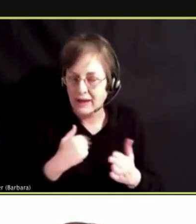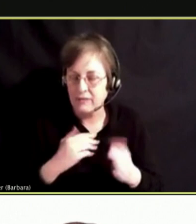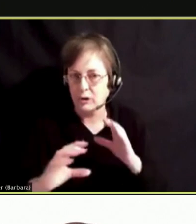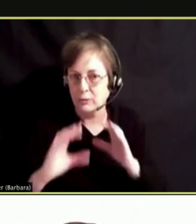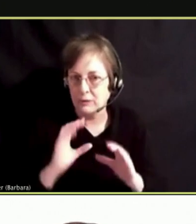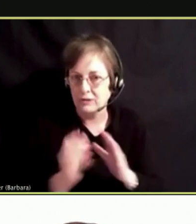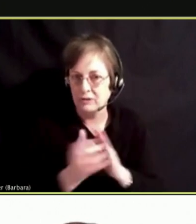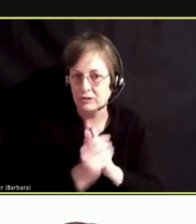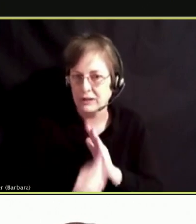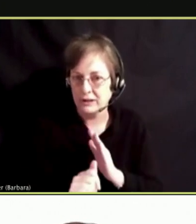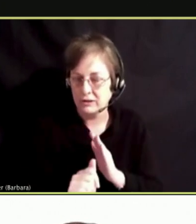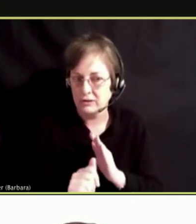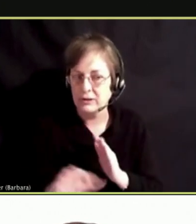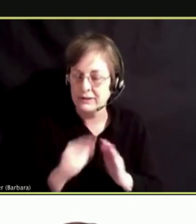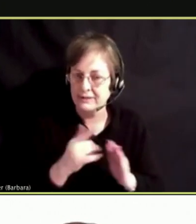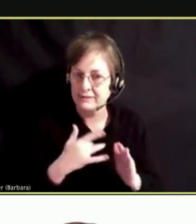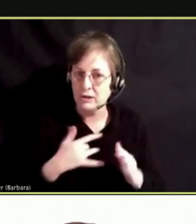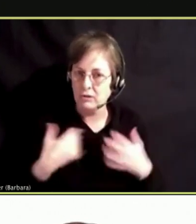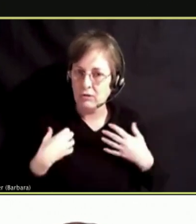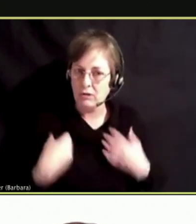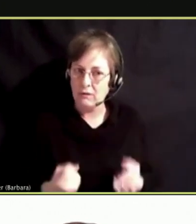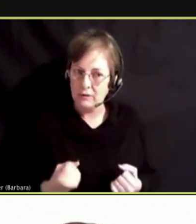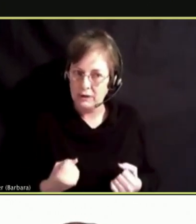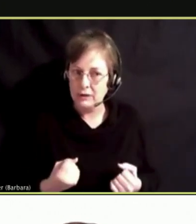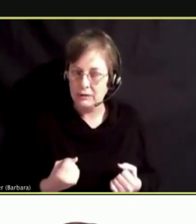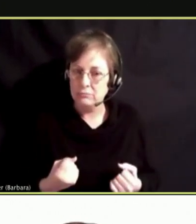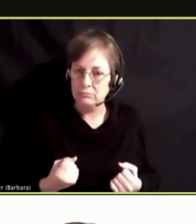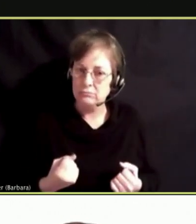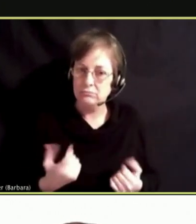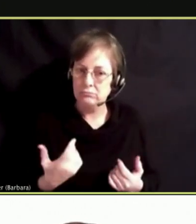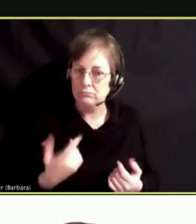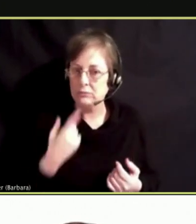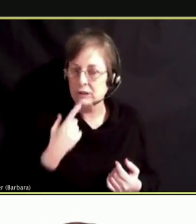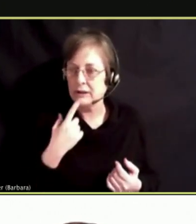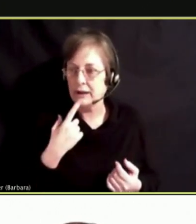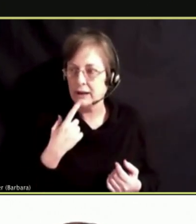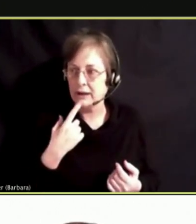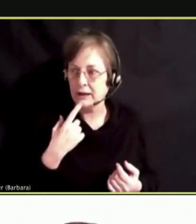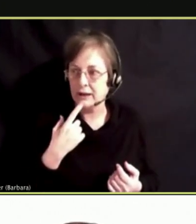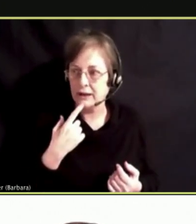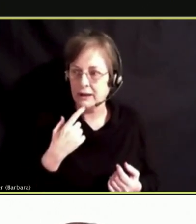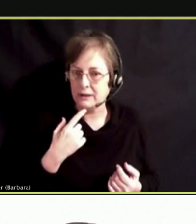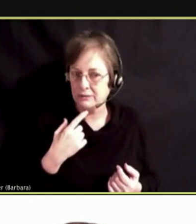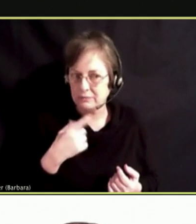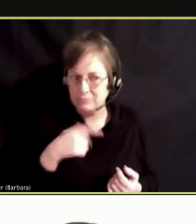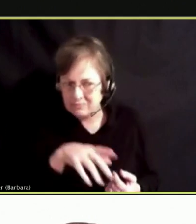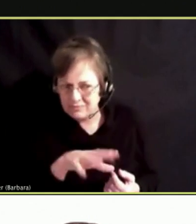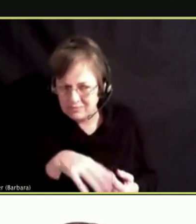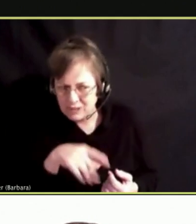THEY ARE CONFIDENT TO SAY ARE YOU SUPPOSED TO BE DOING THAT?